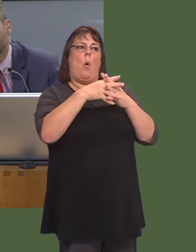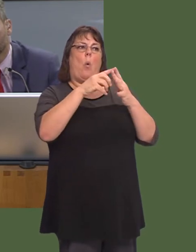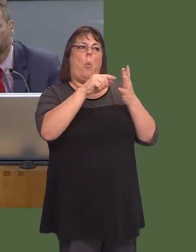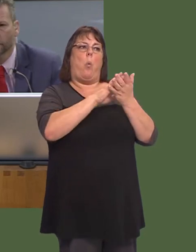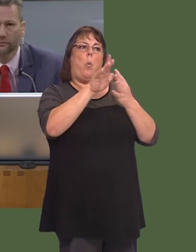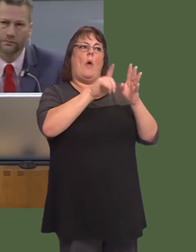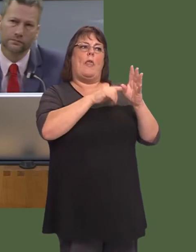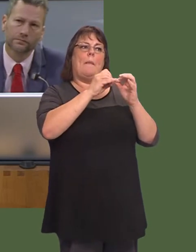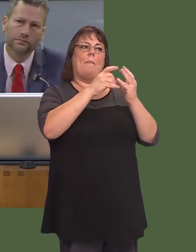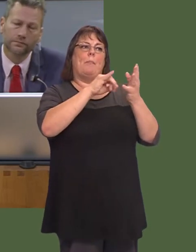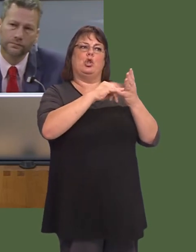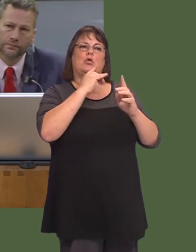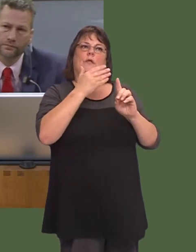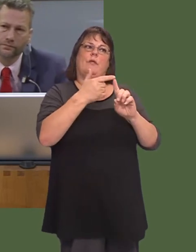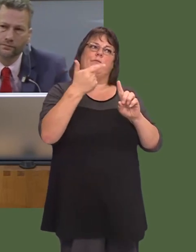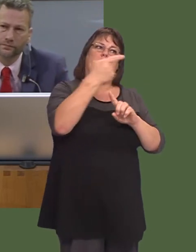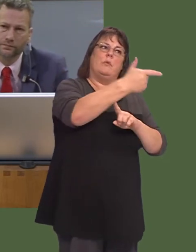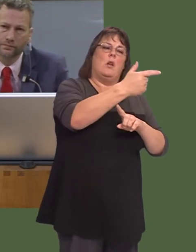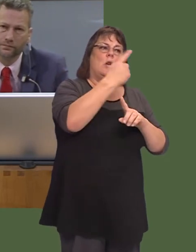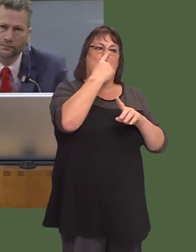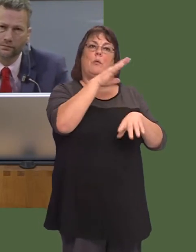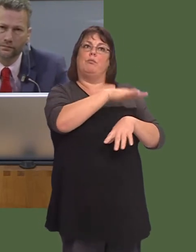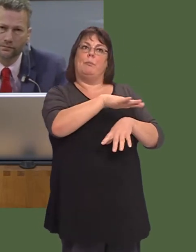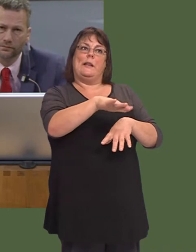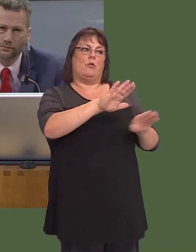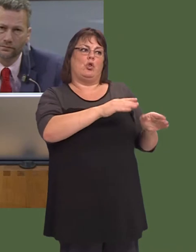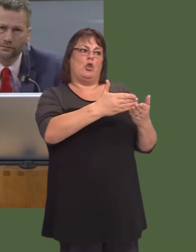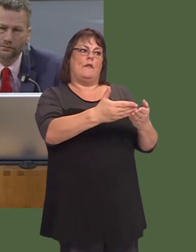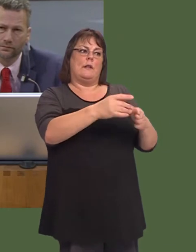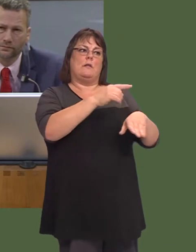Maeír etholwyr yr wyf yn eu cynrychioli eisiau gweld gwasanaethau pediatrig llawn-amser yn cael eu hailgyflwyno yn yr ysbyty.